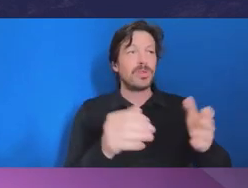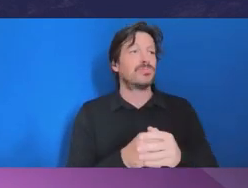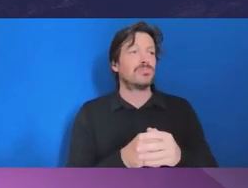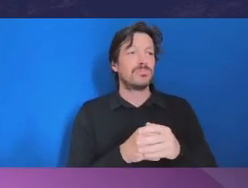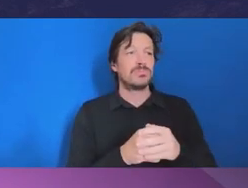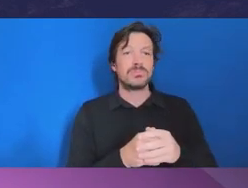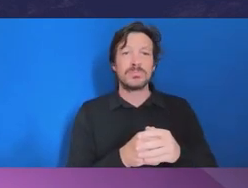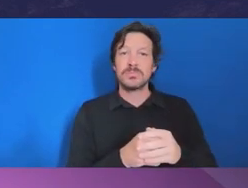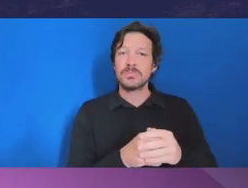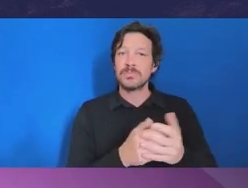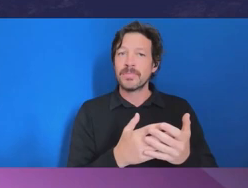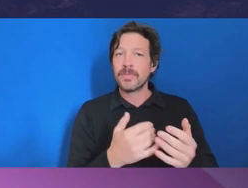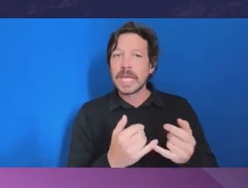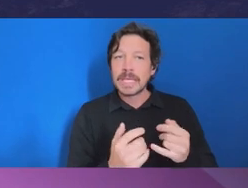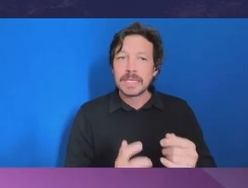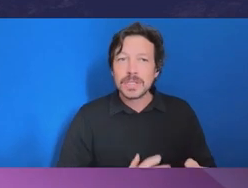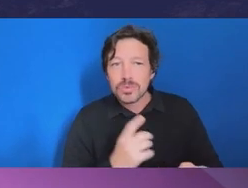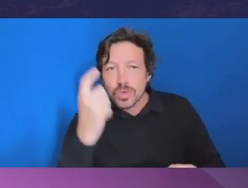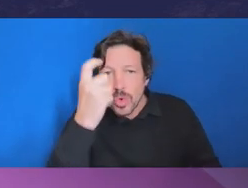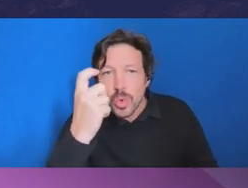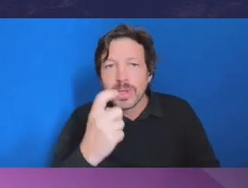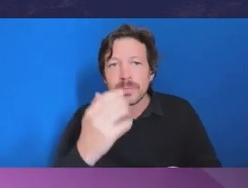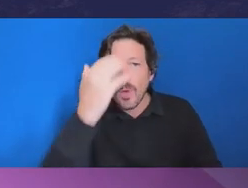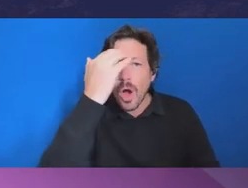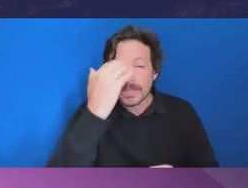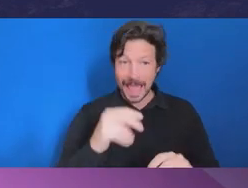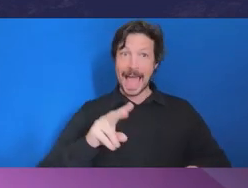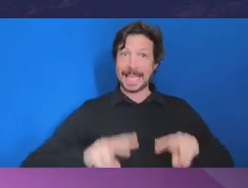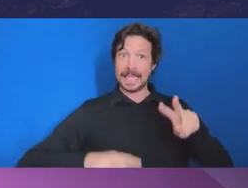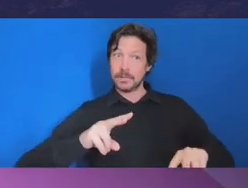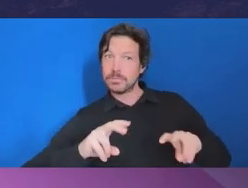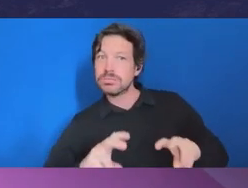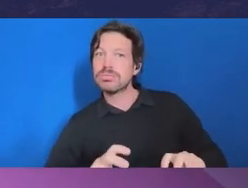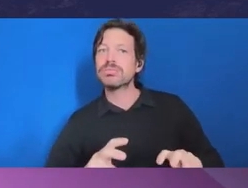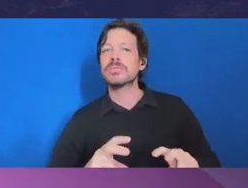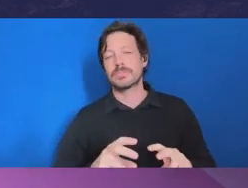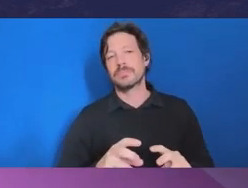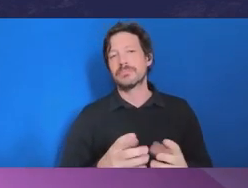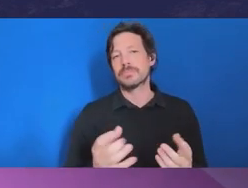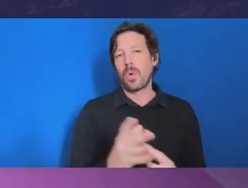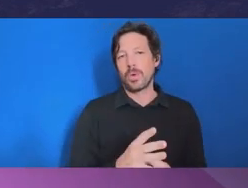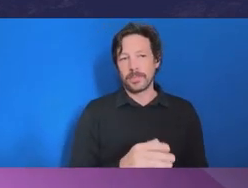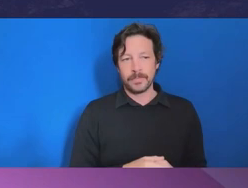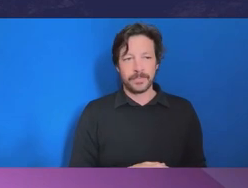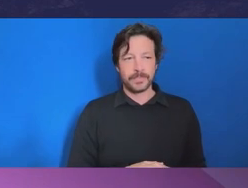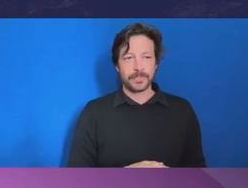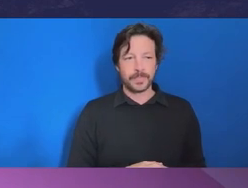and analytical ability because it's something that we we look for people to conceptualize, understand frameworks and apply them.